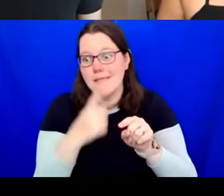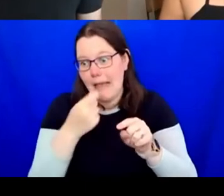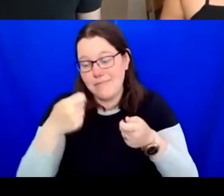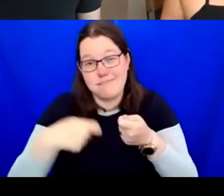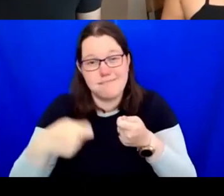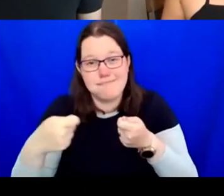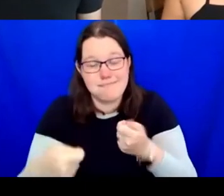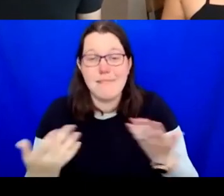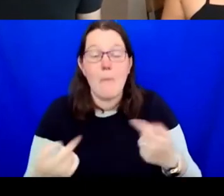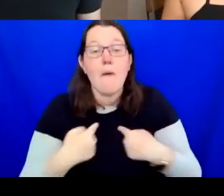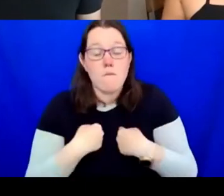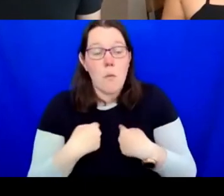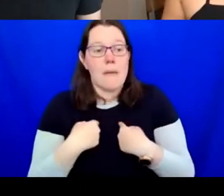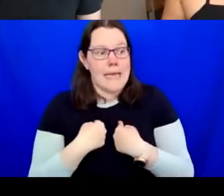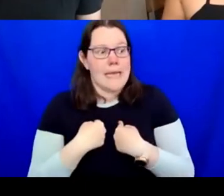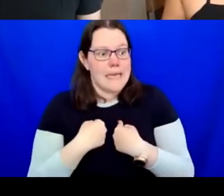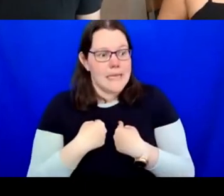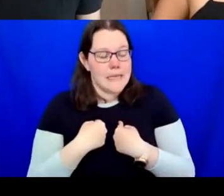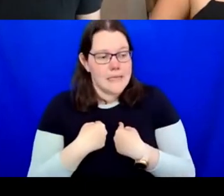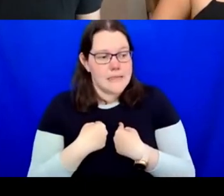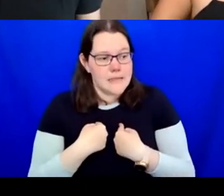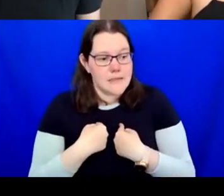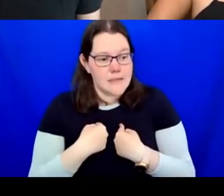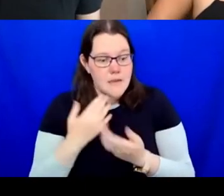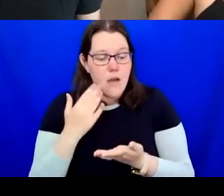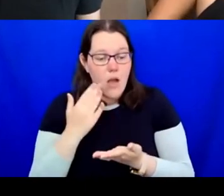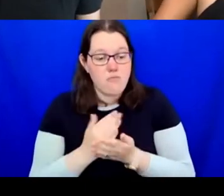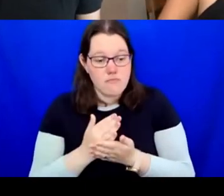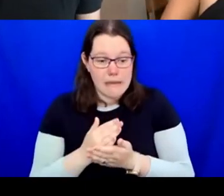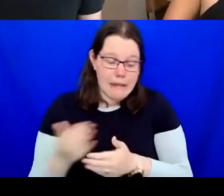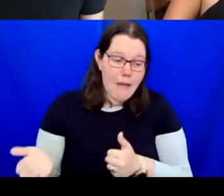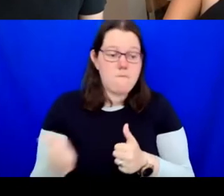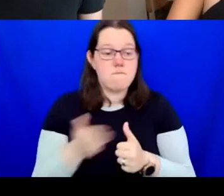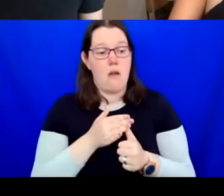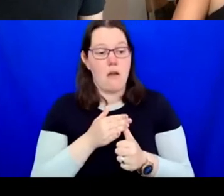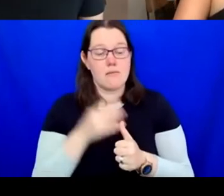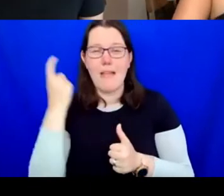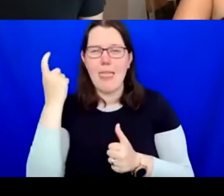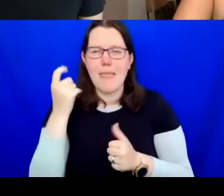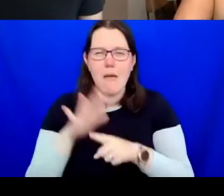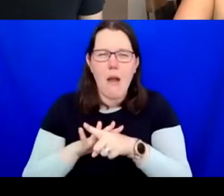the thing that's coming first to mind is about culture and agency and power. So,